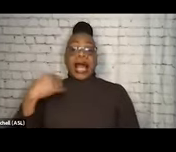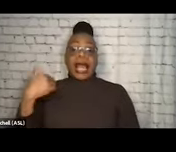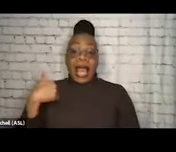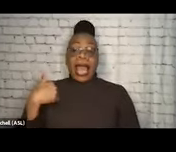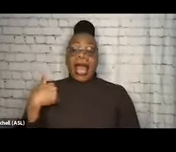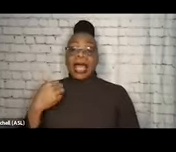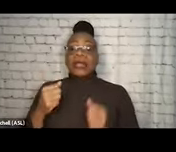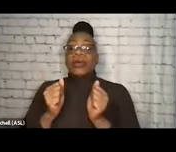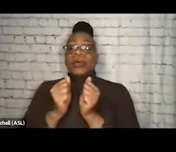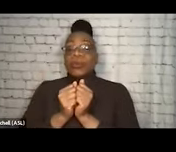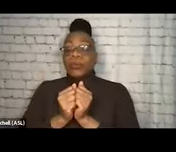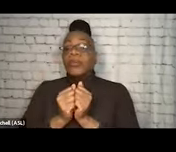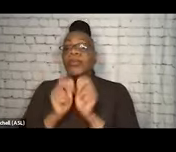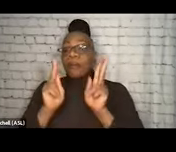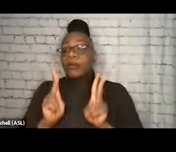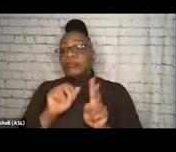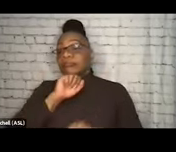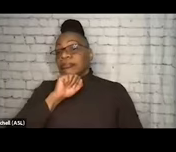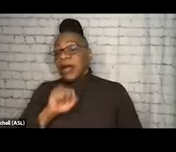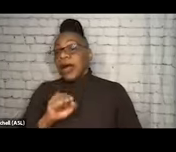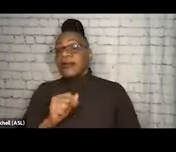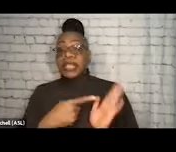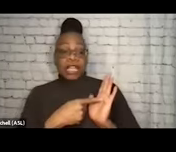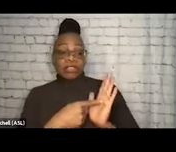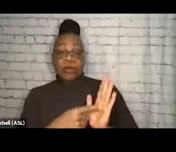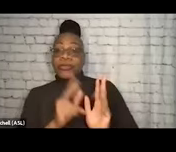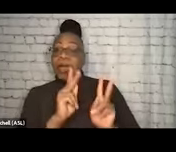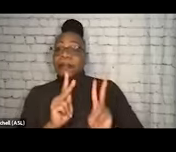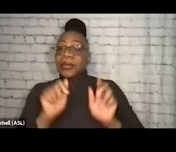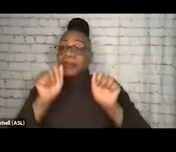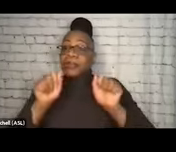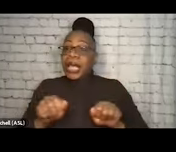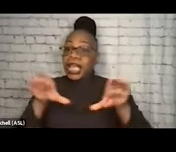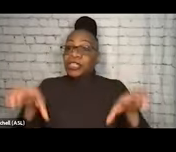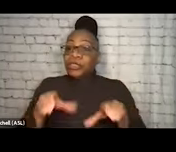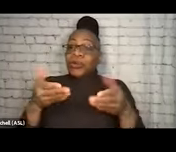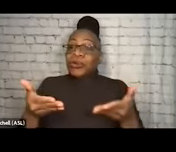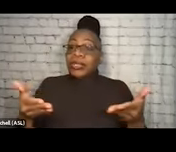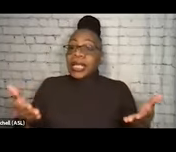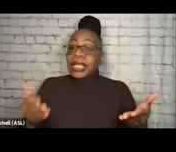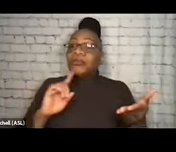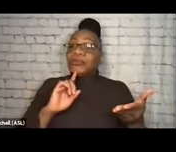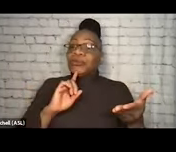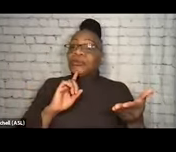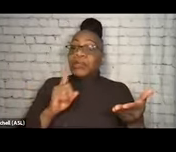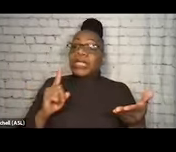that show that people can do things to meaningfully reduce the damage